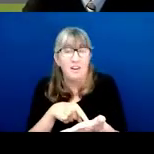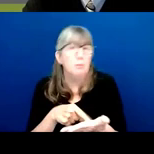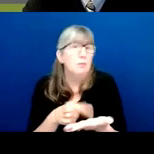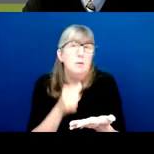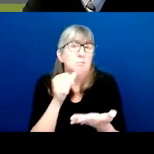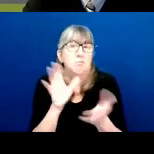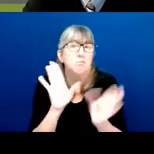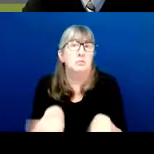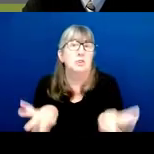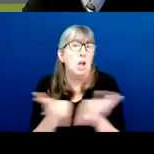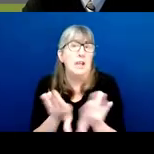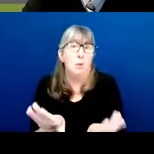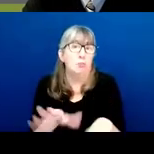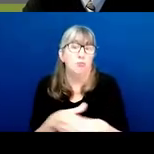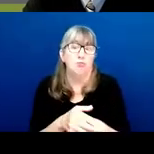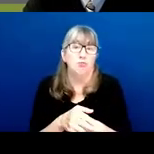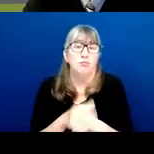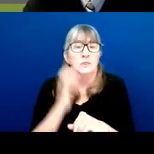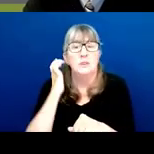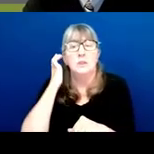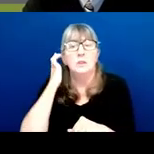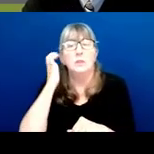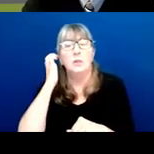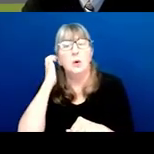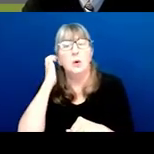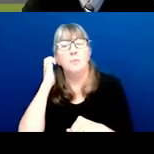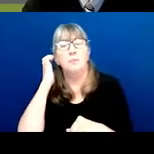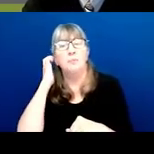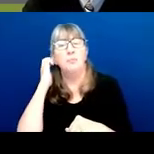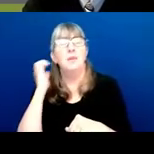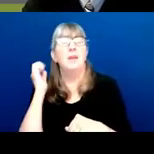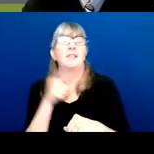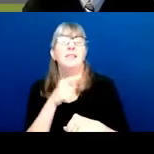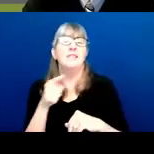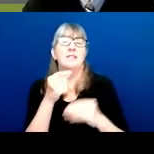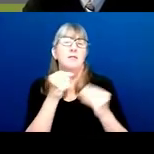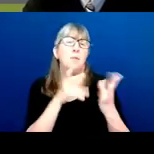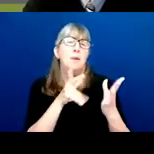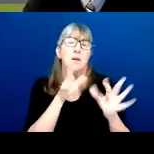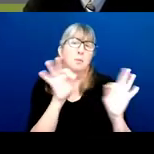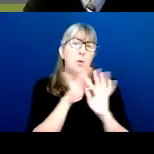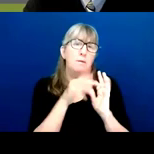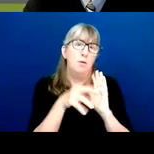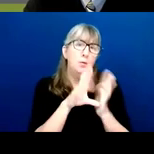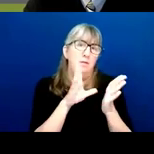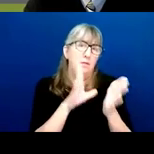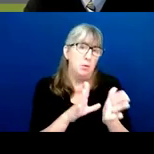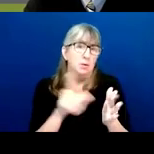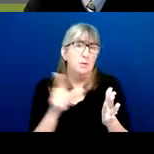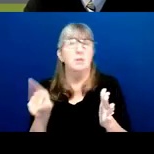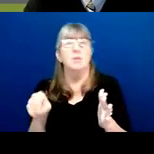Now this isn't information that really is relevant to reviewers because this is only relevant to program